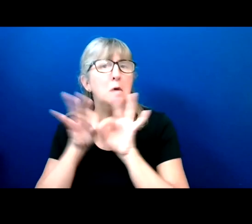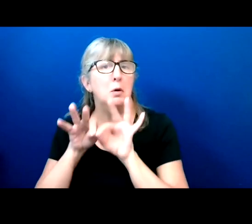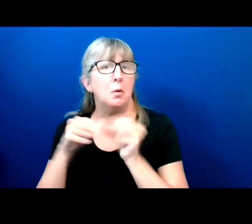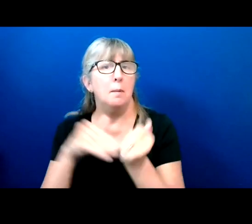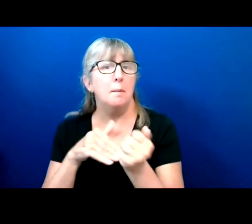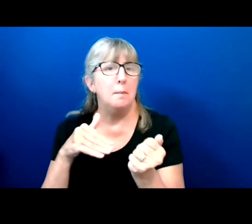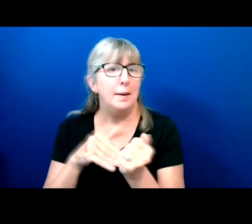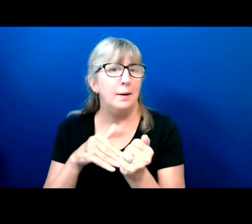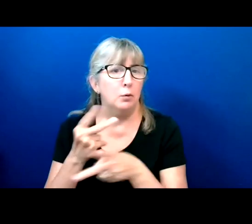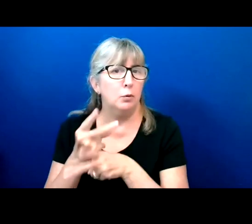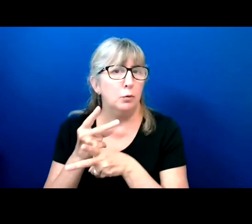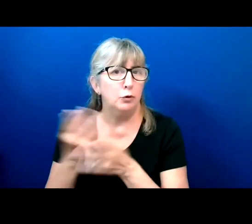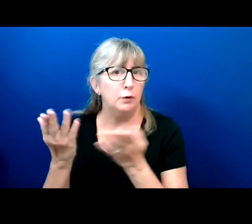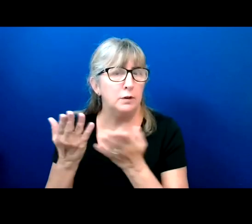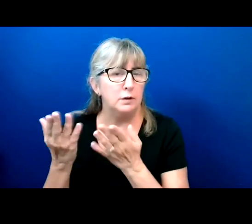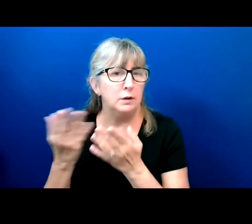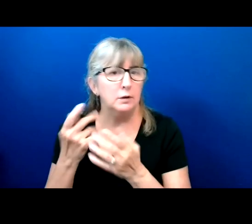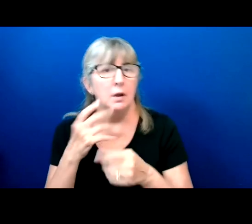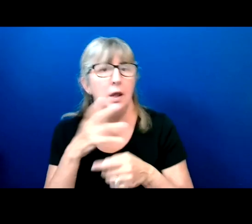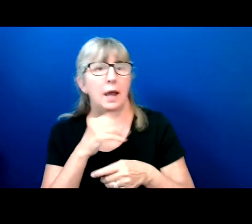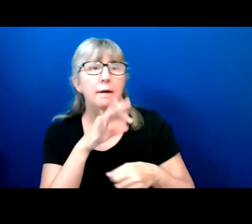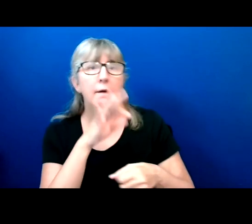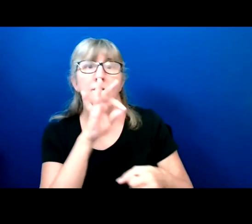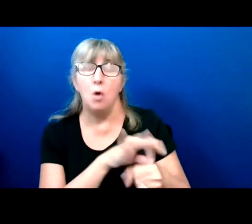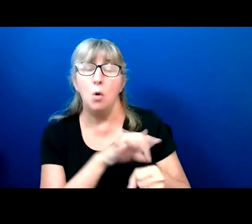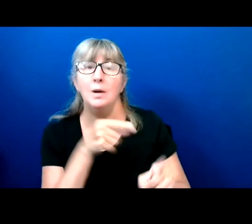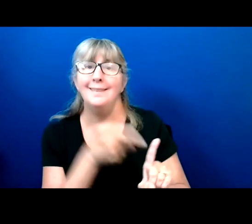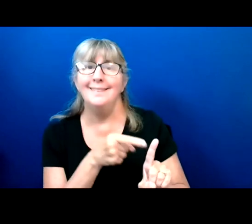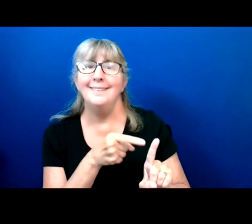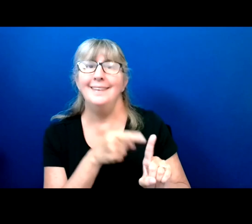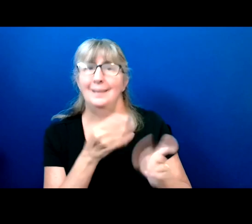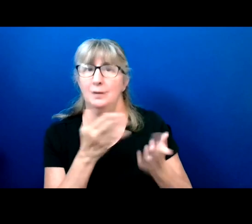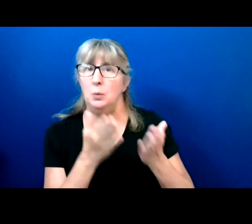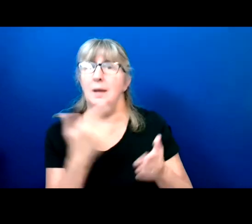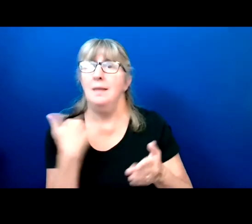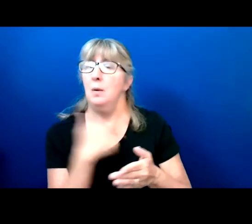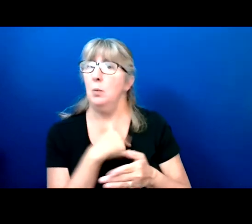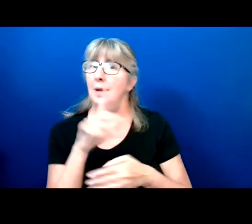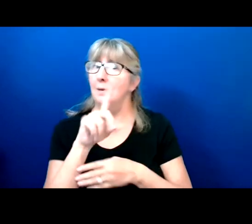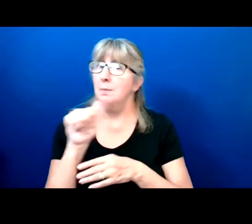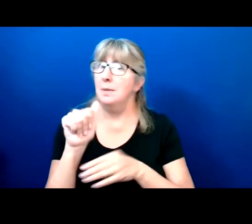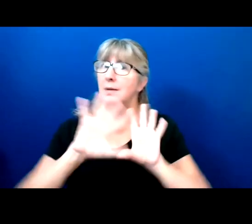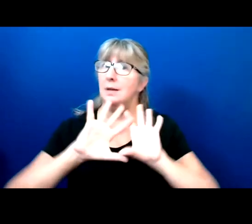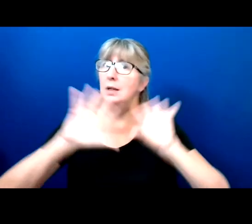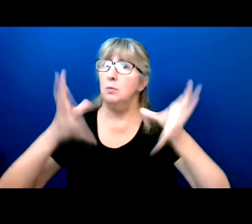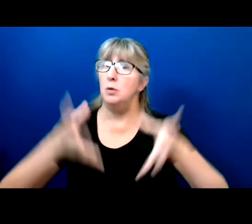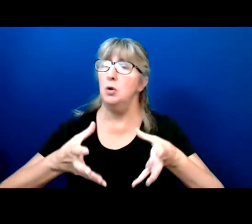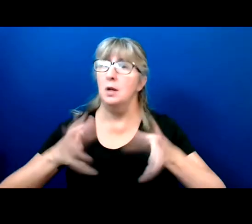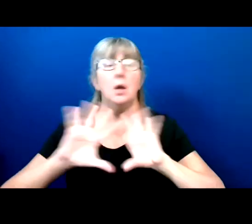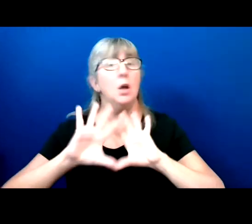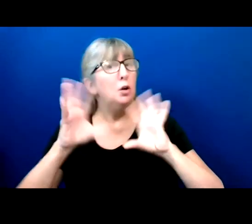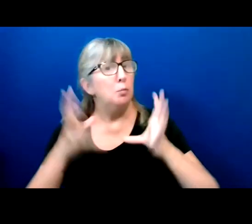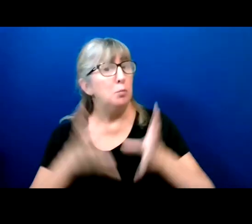Voting is a way that we as a Disability Community, a community that is too often silenced and